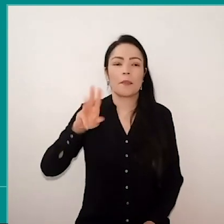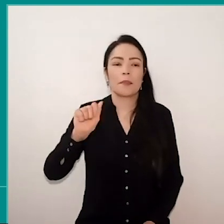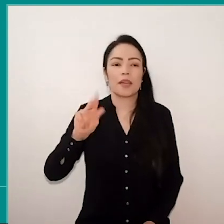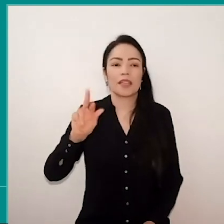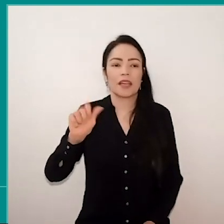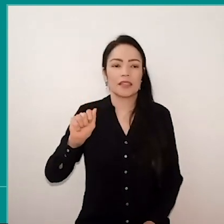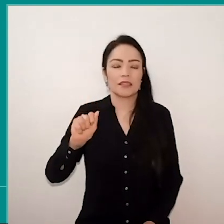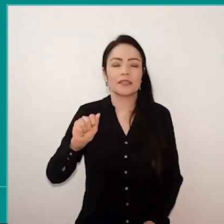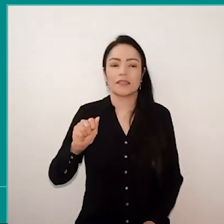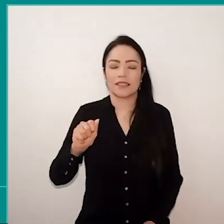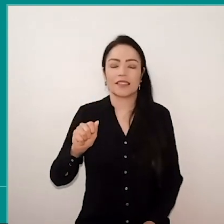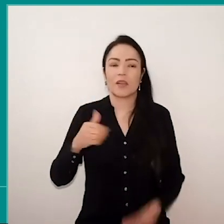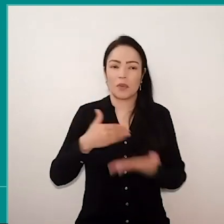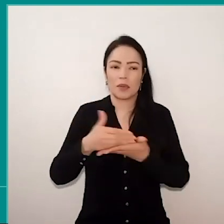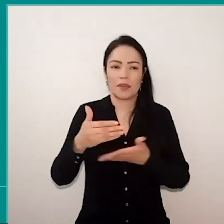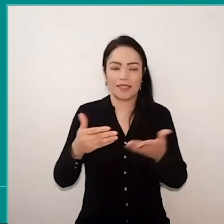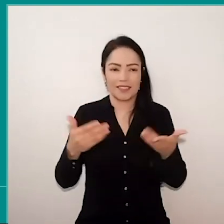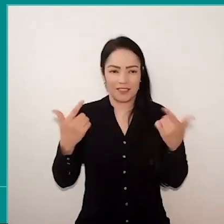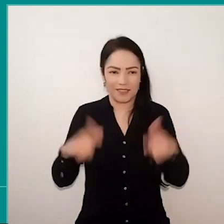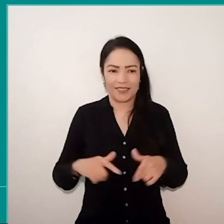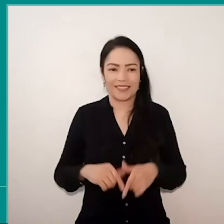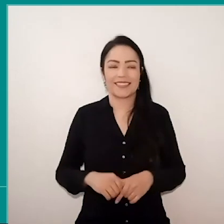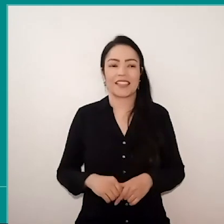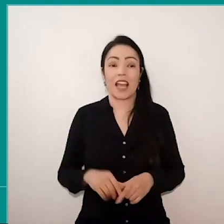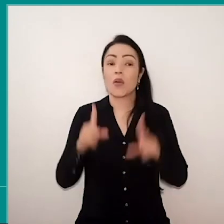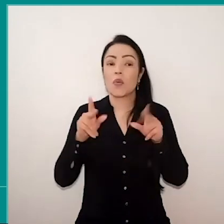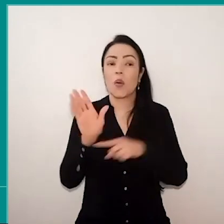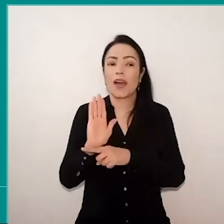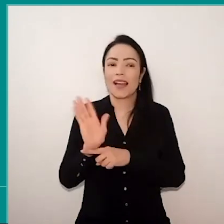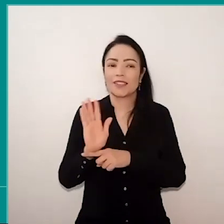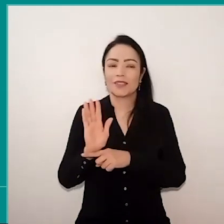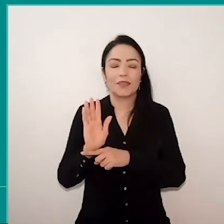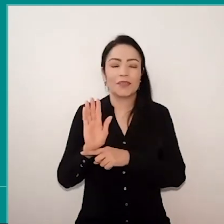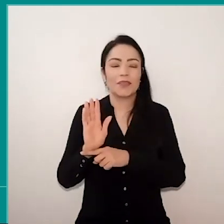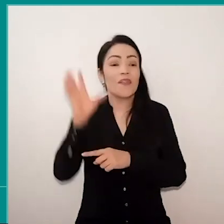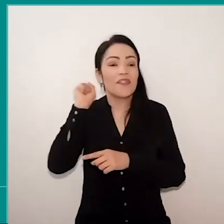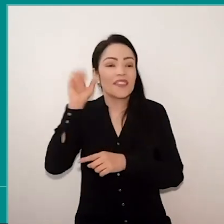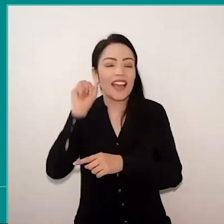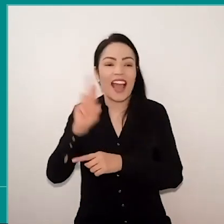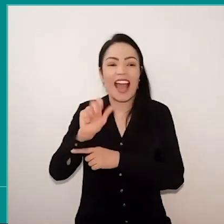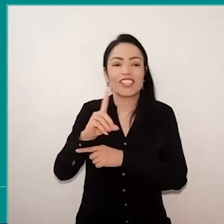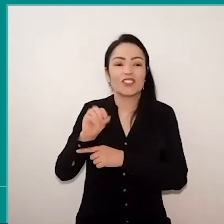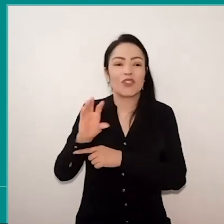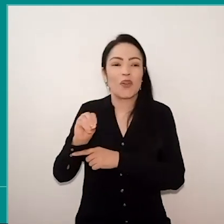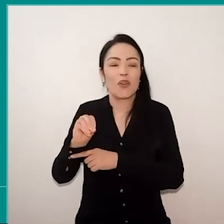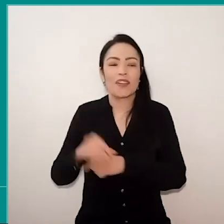As I said at the beginning, I am doing as the radio does, in the end I tell who it is that was here in this chat with us.